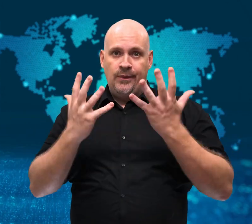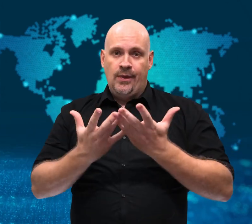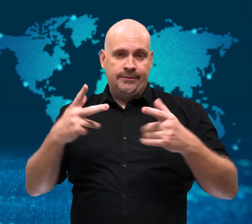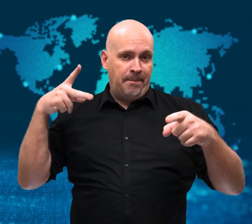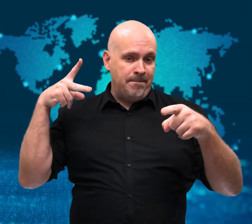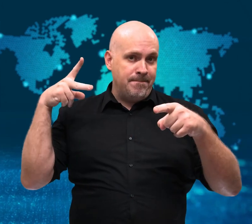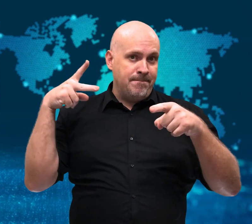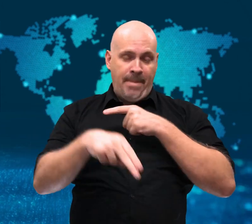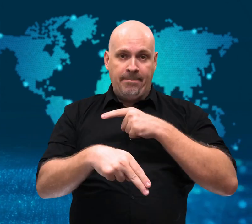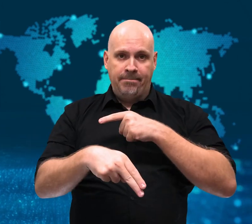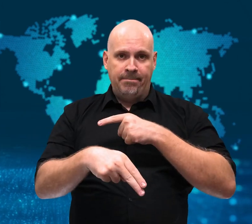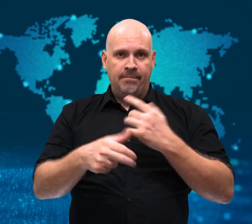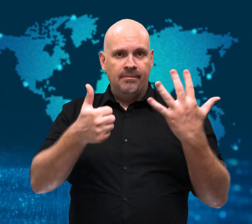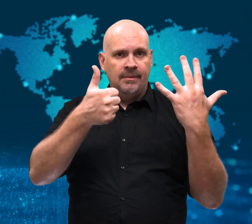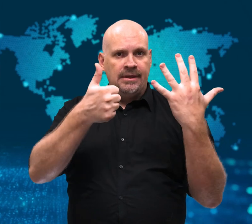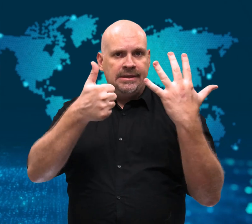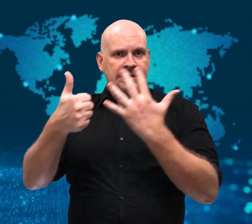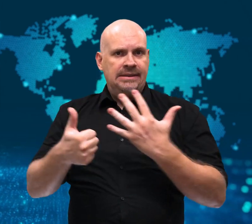On Monday,